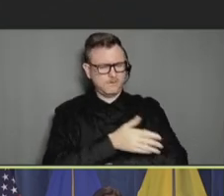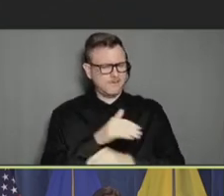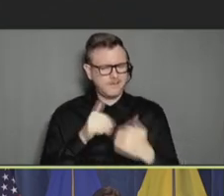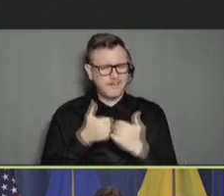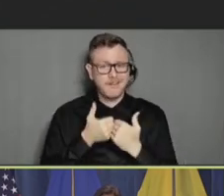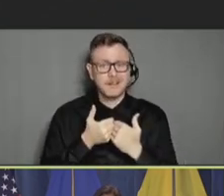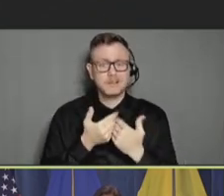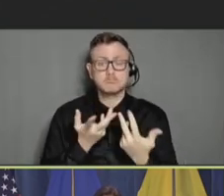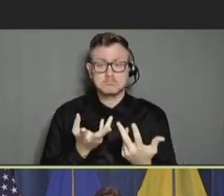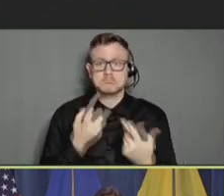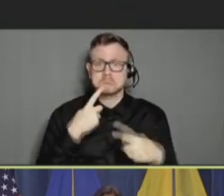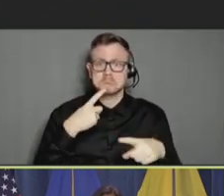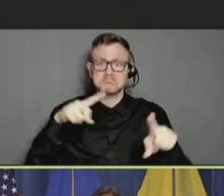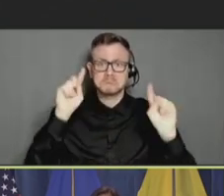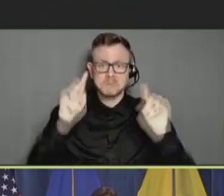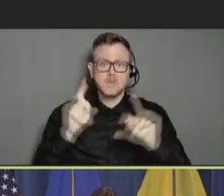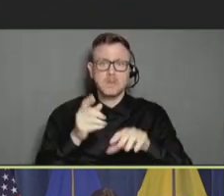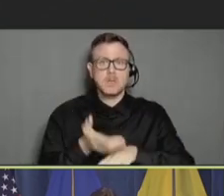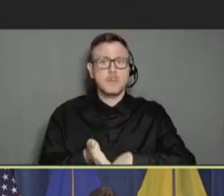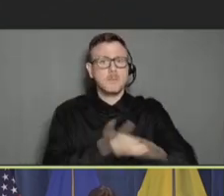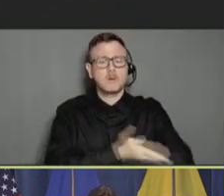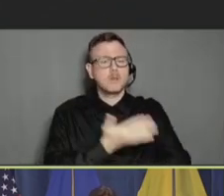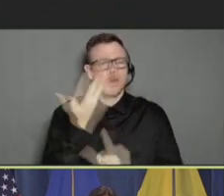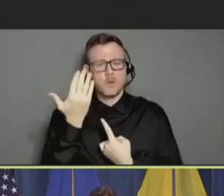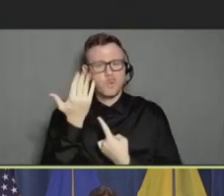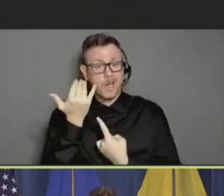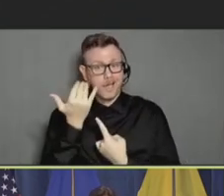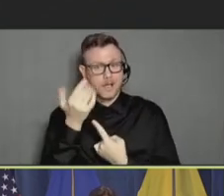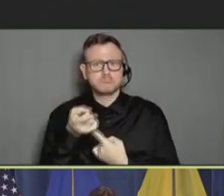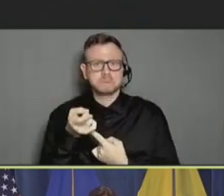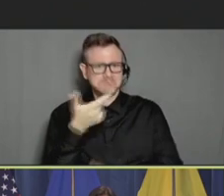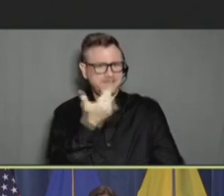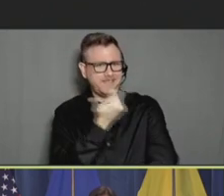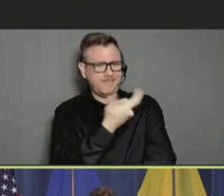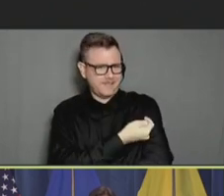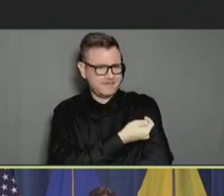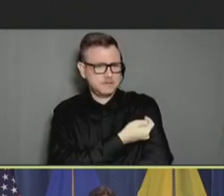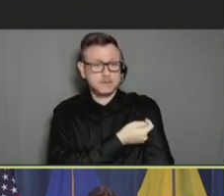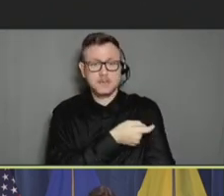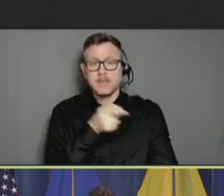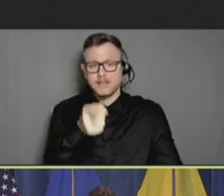And it did get better, and it got better because of vaccines. And this is a happy picture.